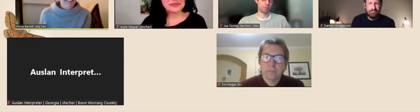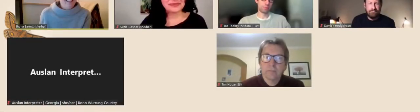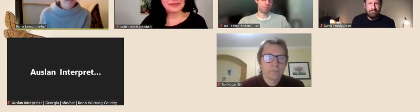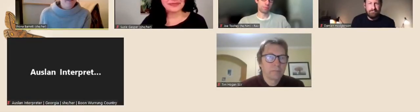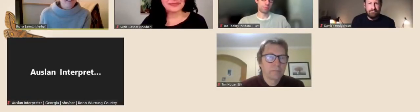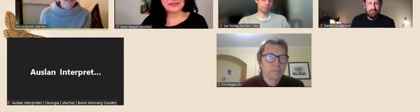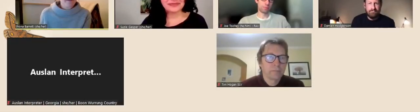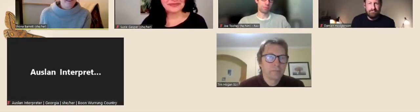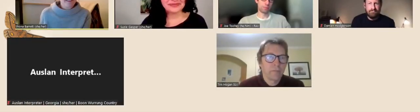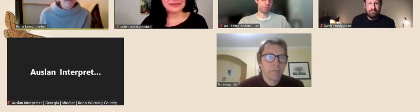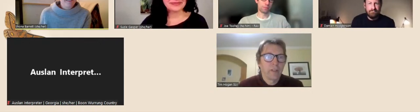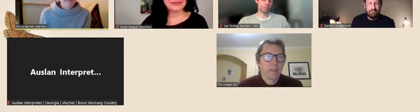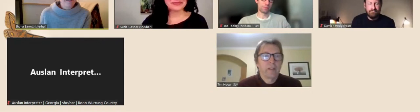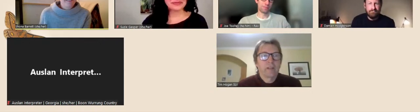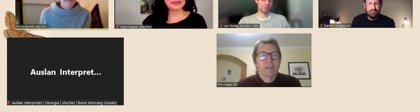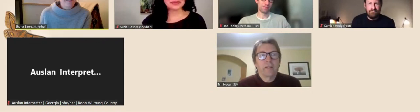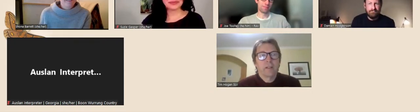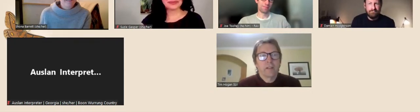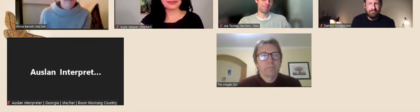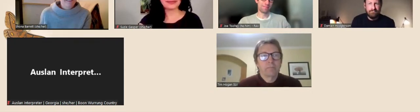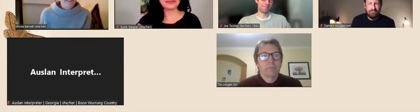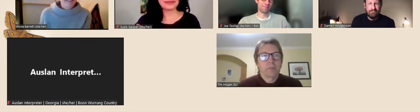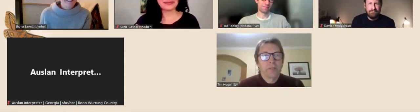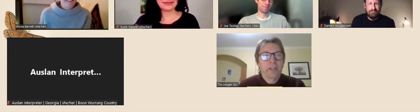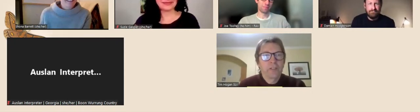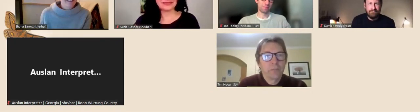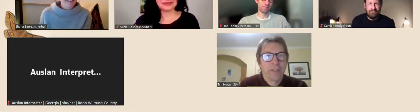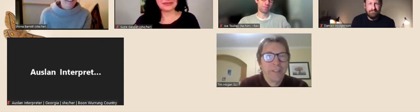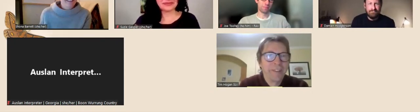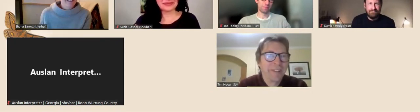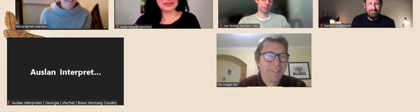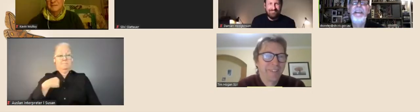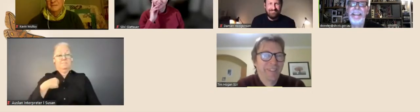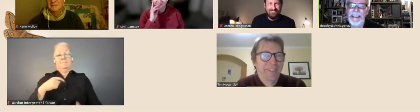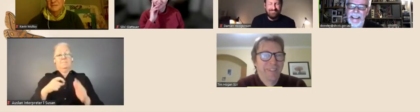Anyone want to jump in? Des: I, I thi... Tim: Des?